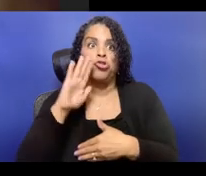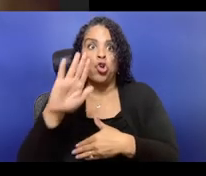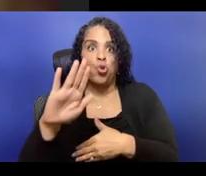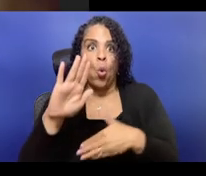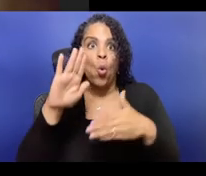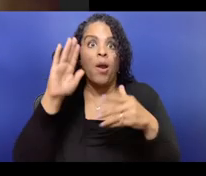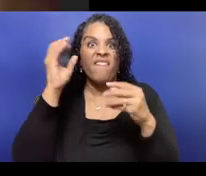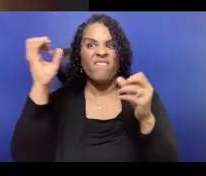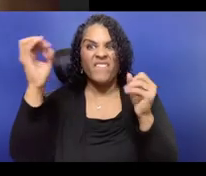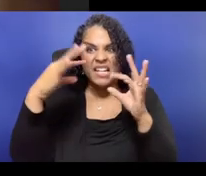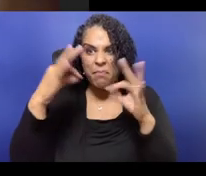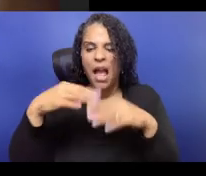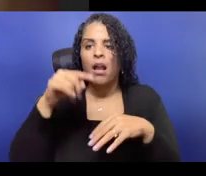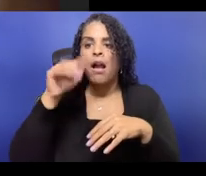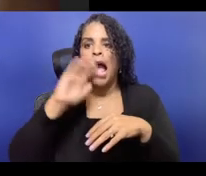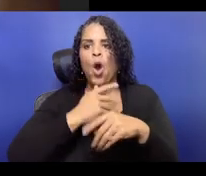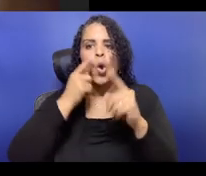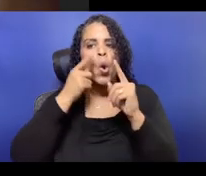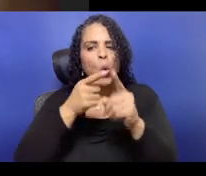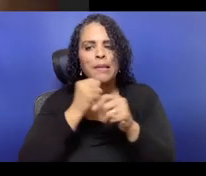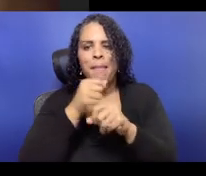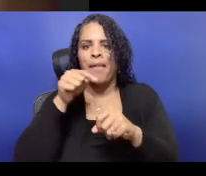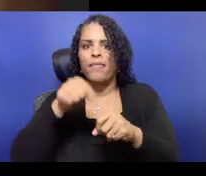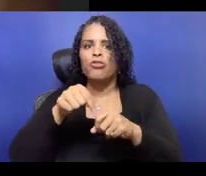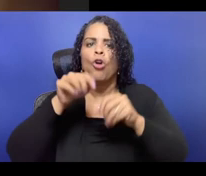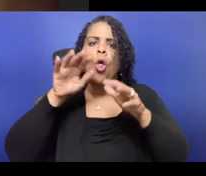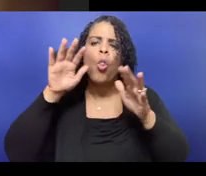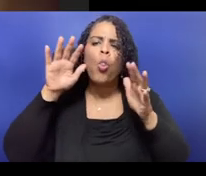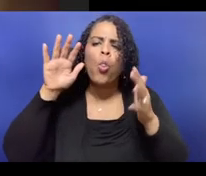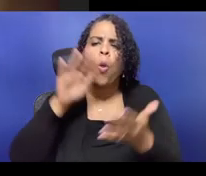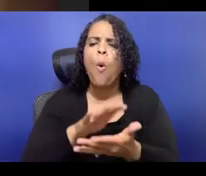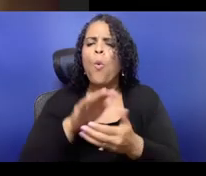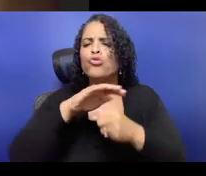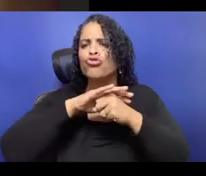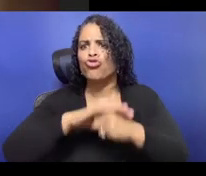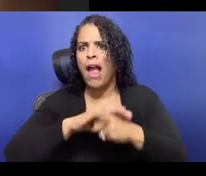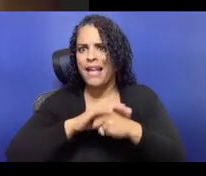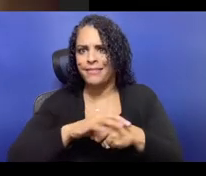to the Indigenous people of Hawaii and to the environment's not great, just as some examples.